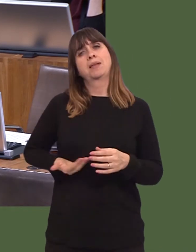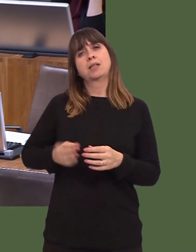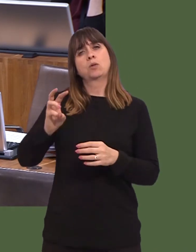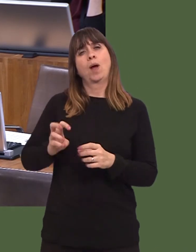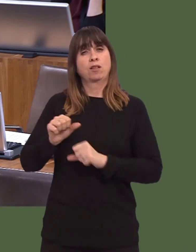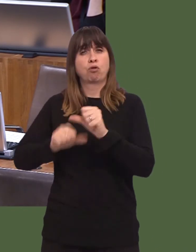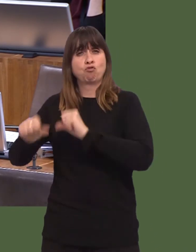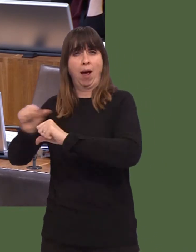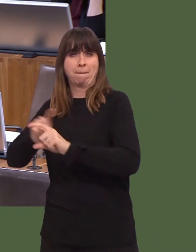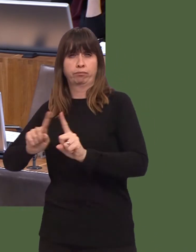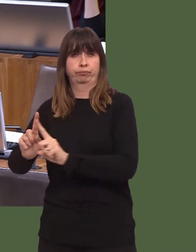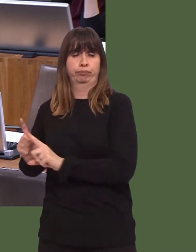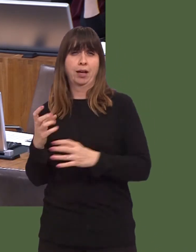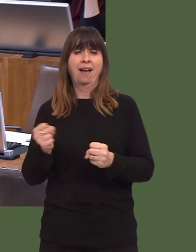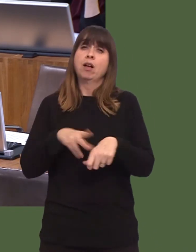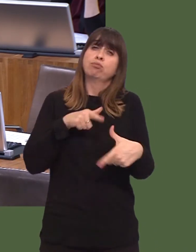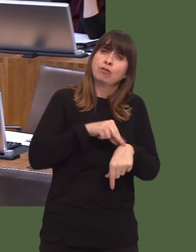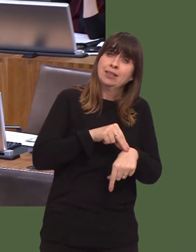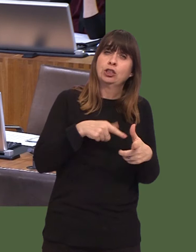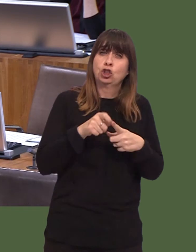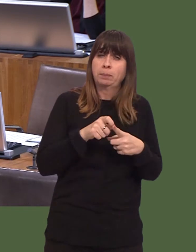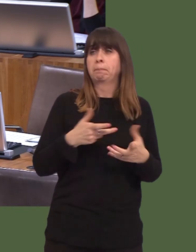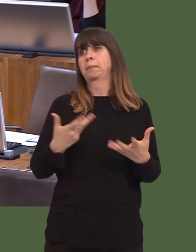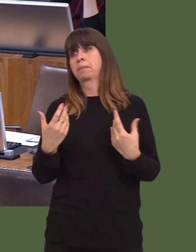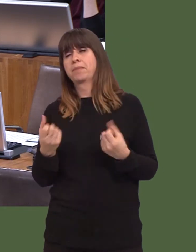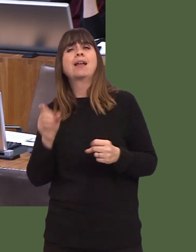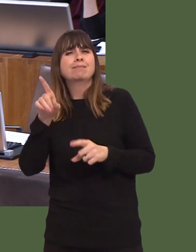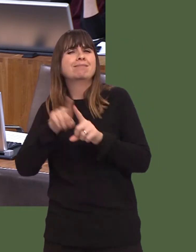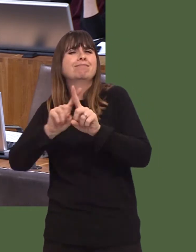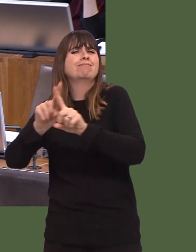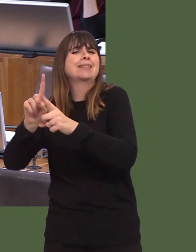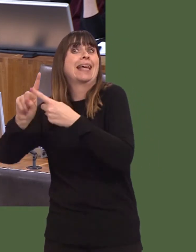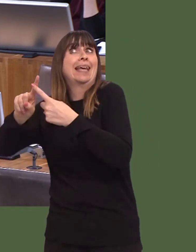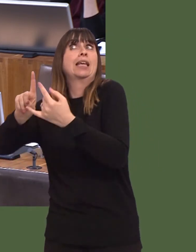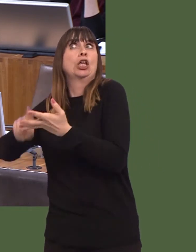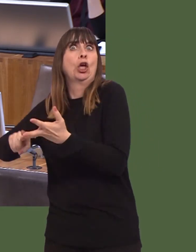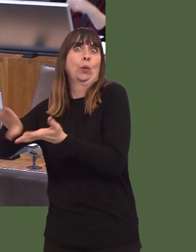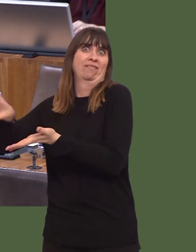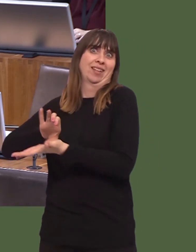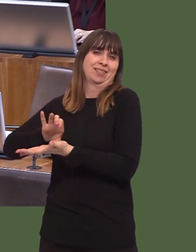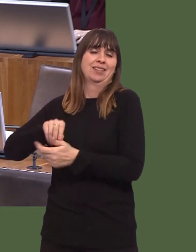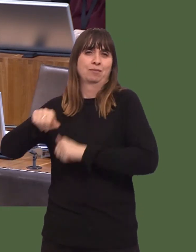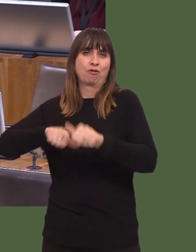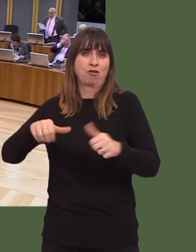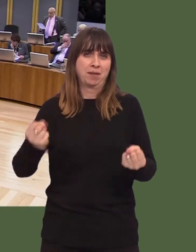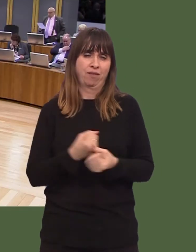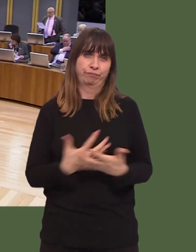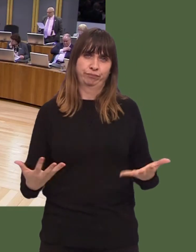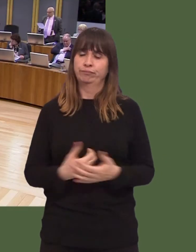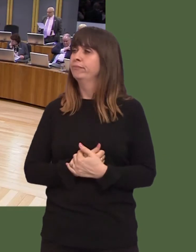investment in apprenticeships and, of course, not forgetting, a range of other EU-funded programmes. Mohammad Asghar: Thank you very much for the reply, First Minister.